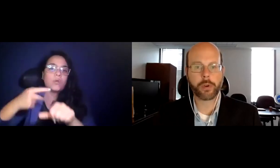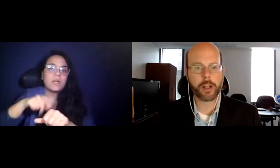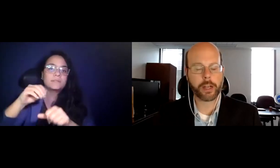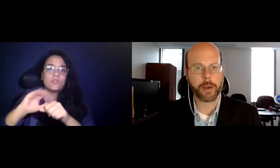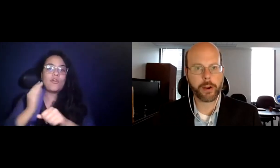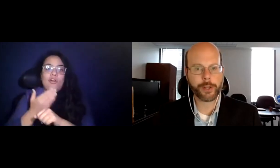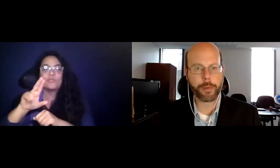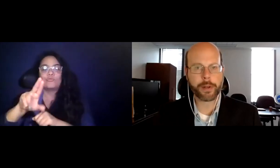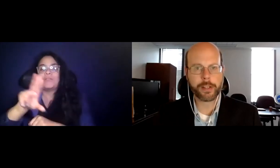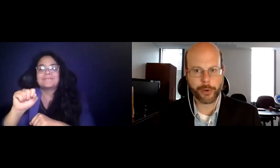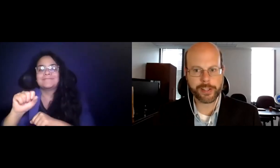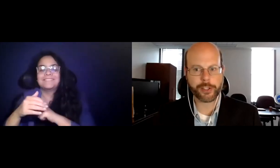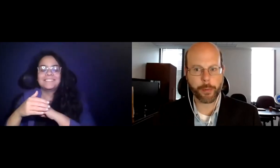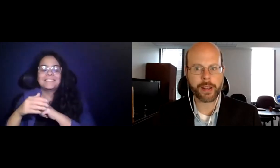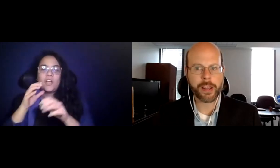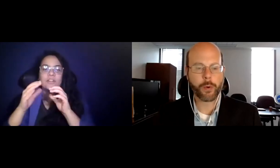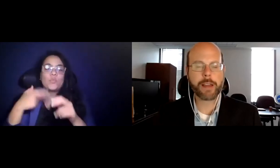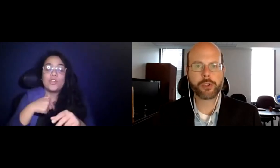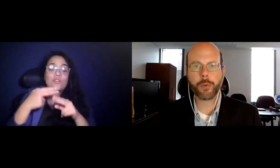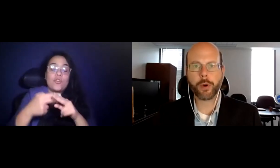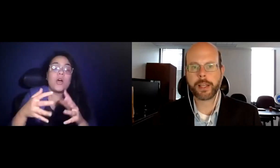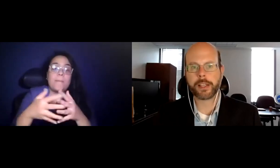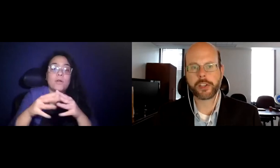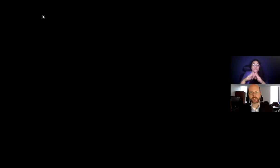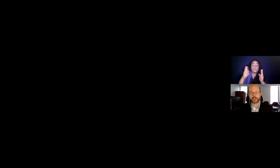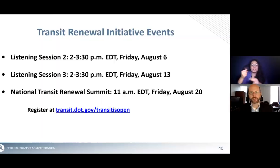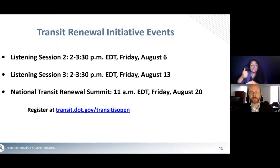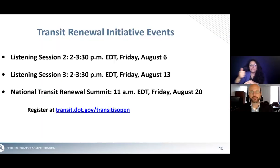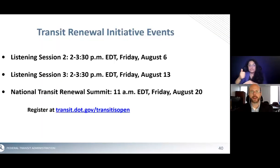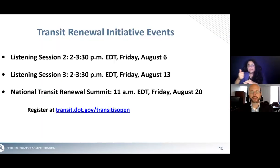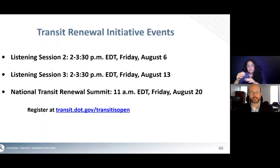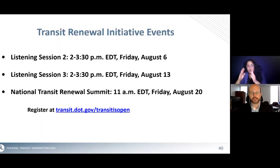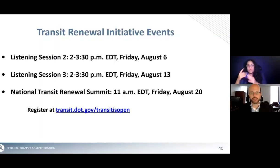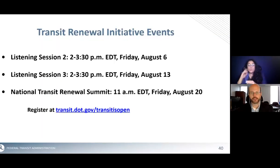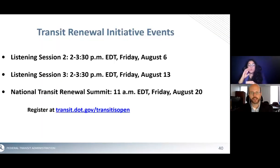15:24:56 We're calling it America's Open and Transit'S Open. 15:24:59 We have two more planned listening sessions on Friday August the 6th.